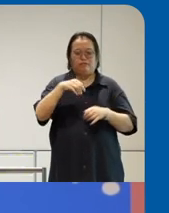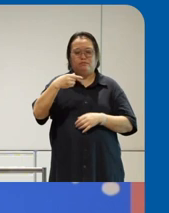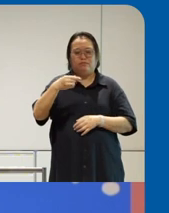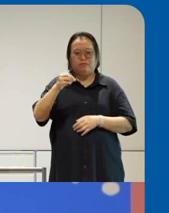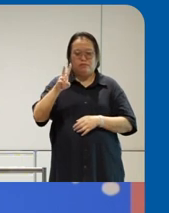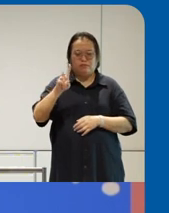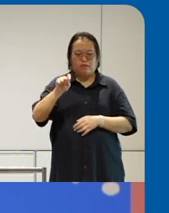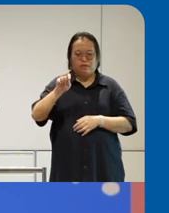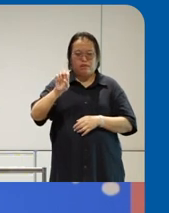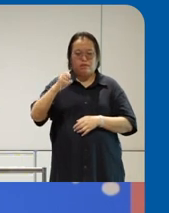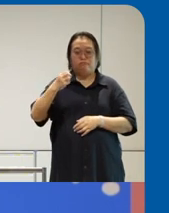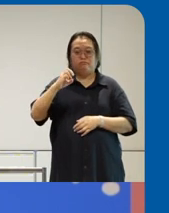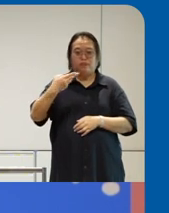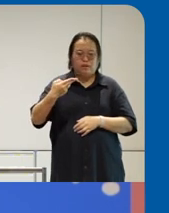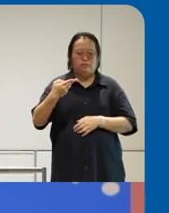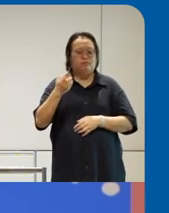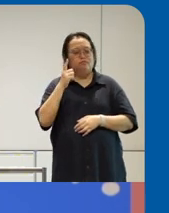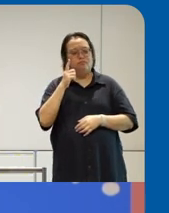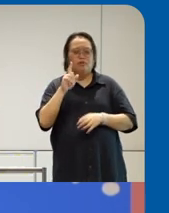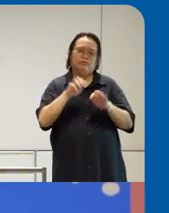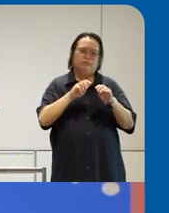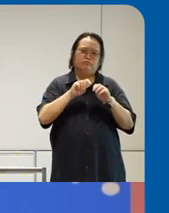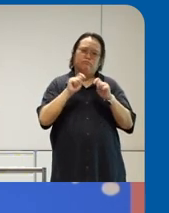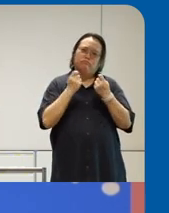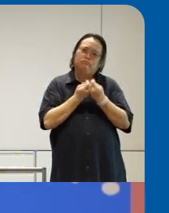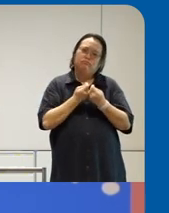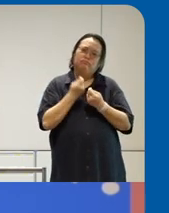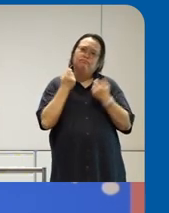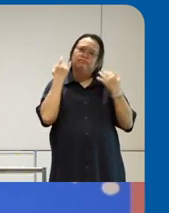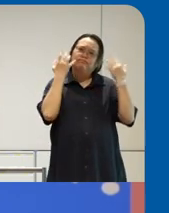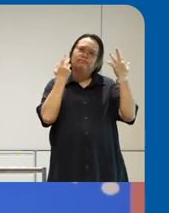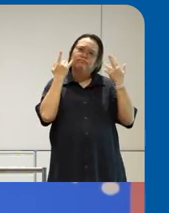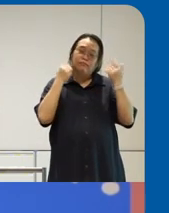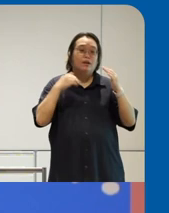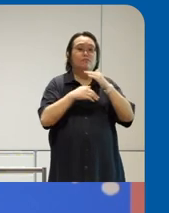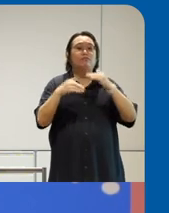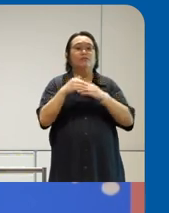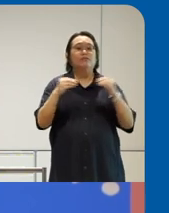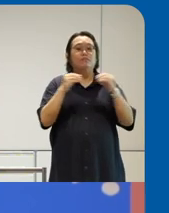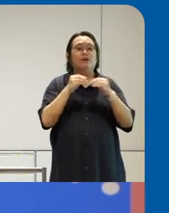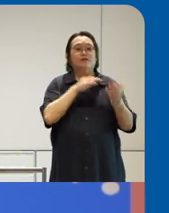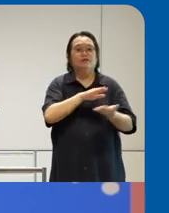who decided that they wanted uh to build more accessible Services um I was formerly from uh